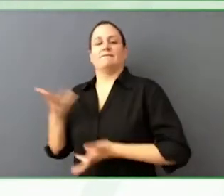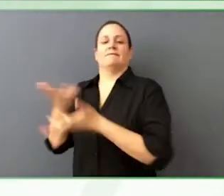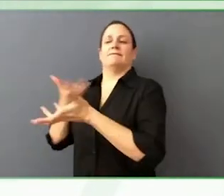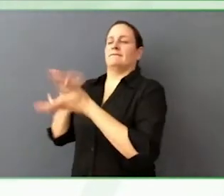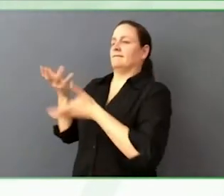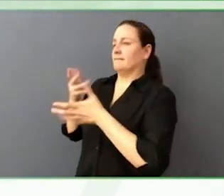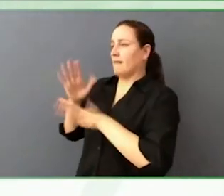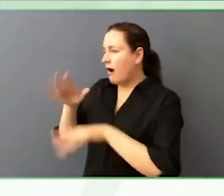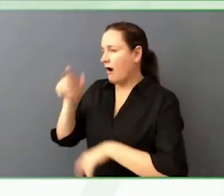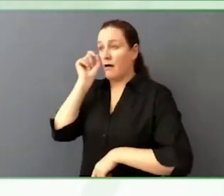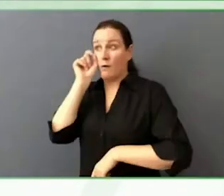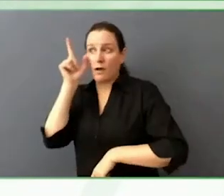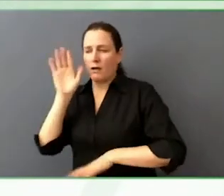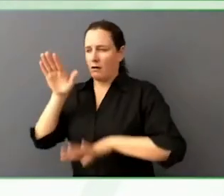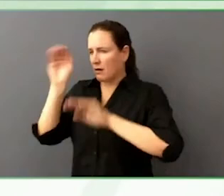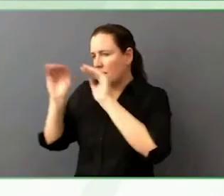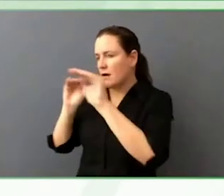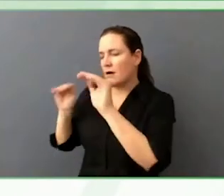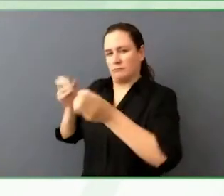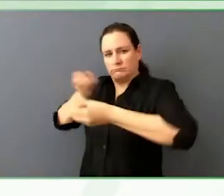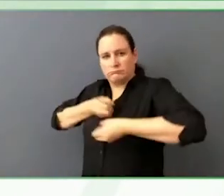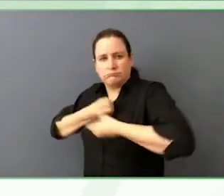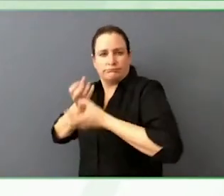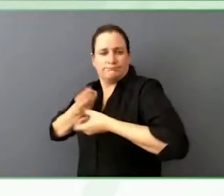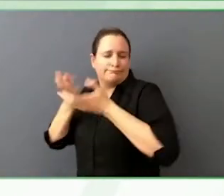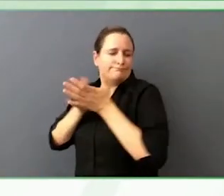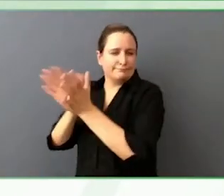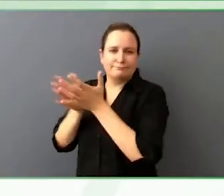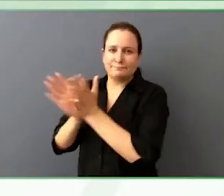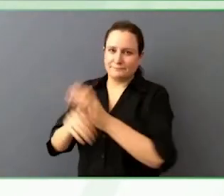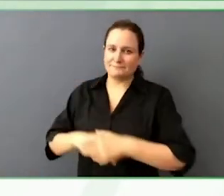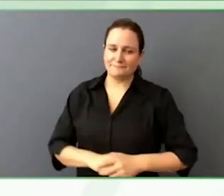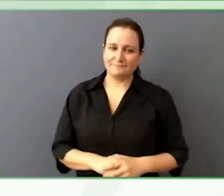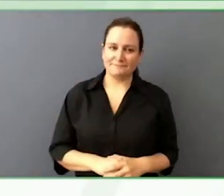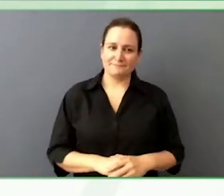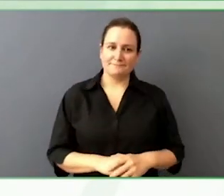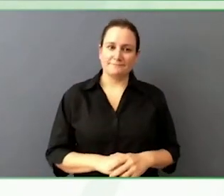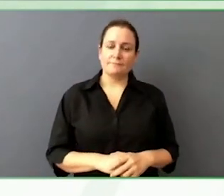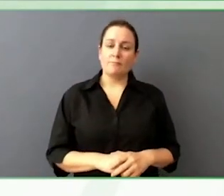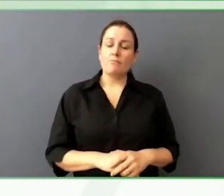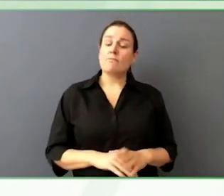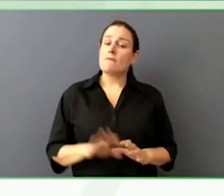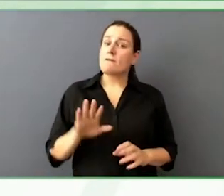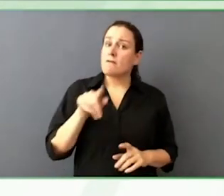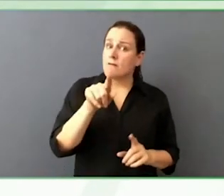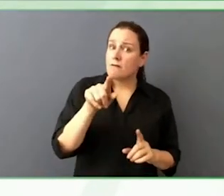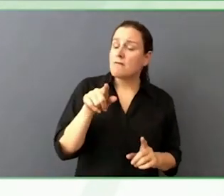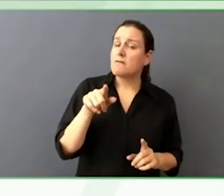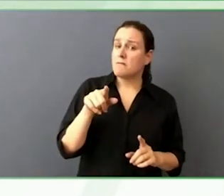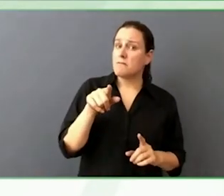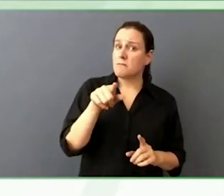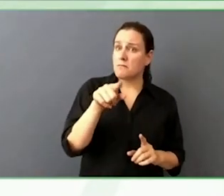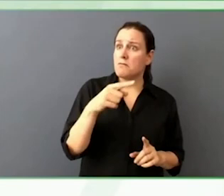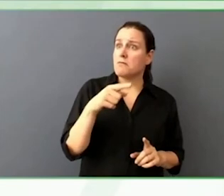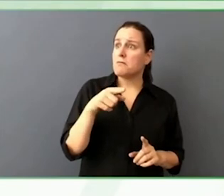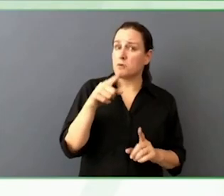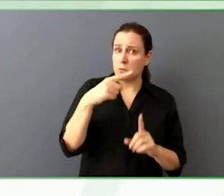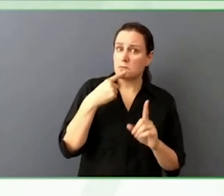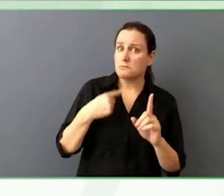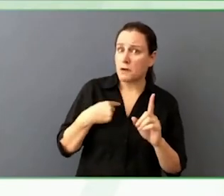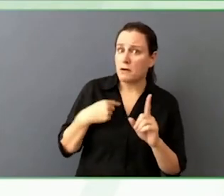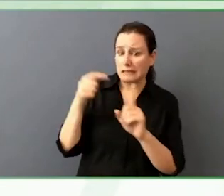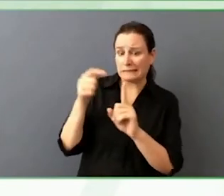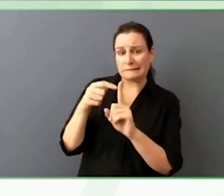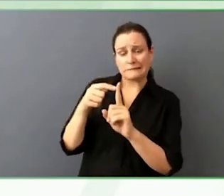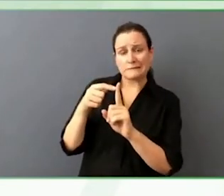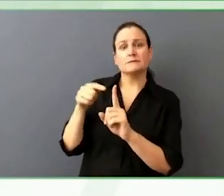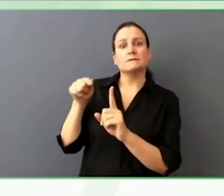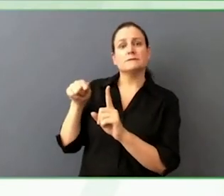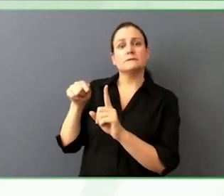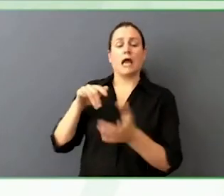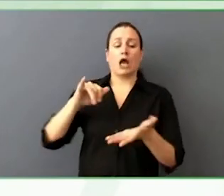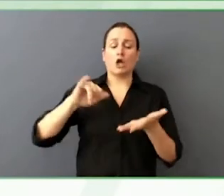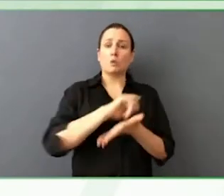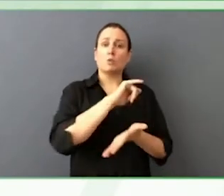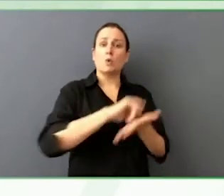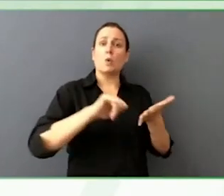You mentioned someone hired by The Washington Post, the big names